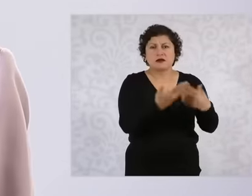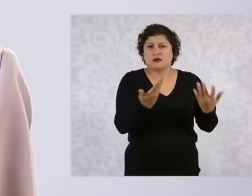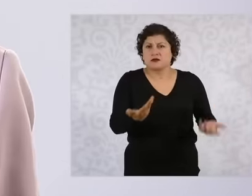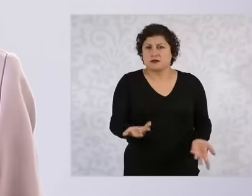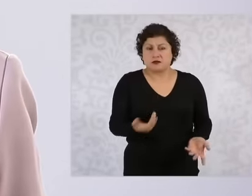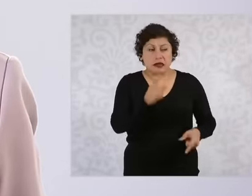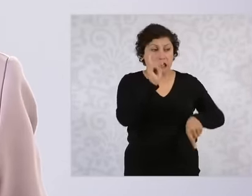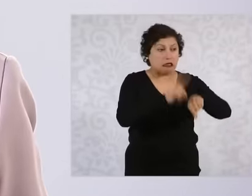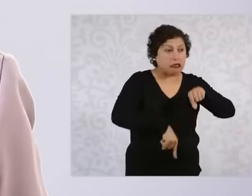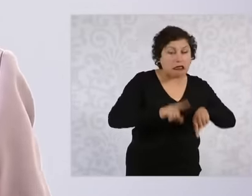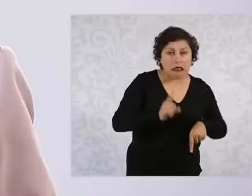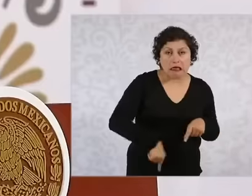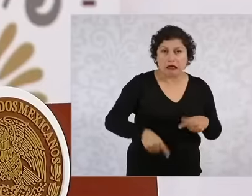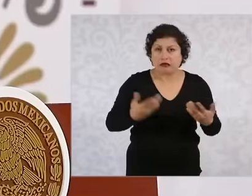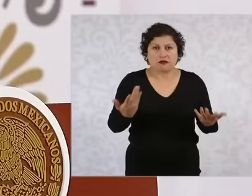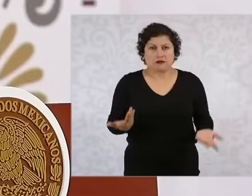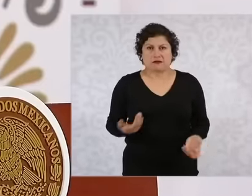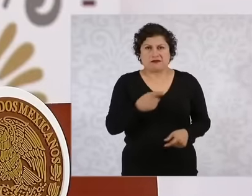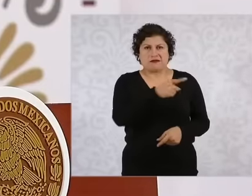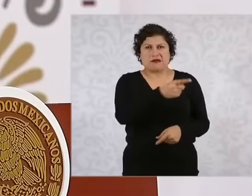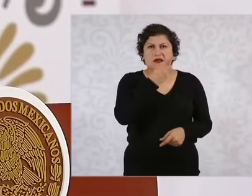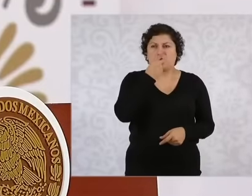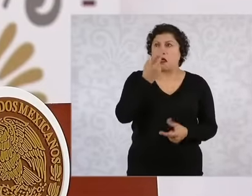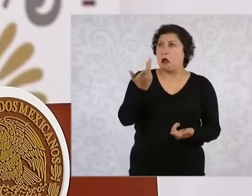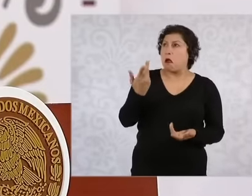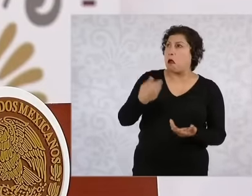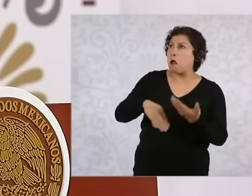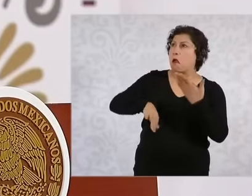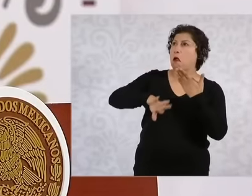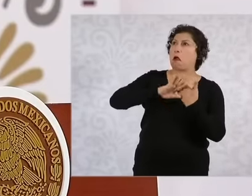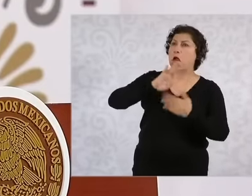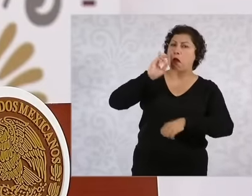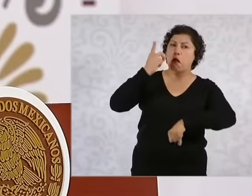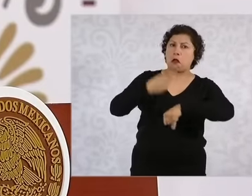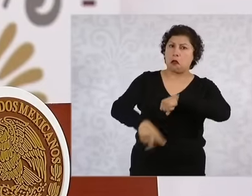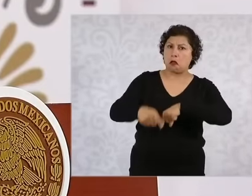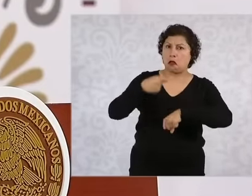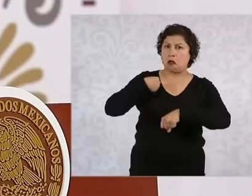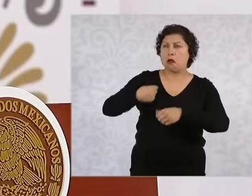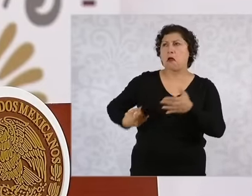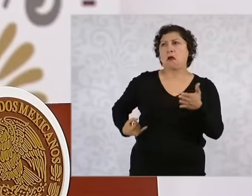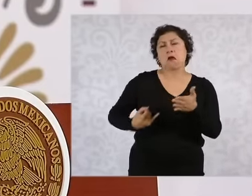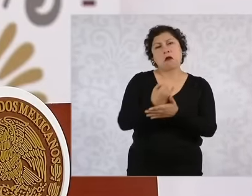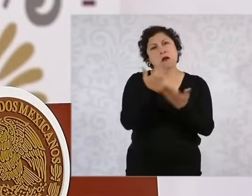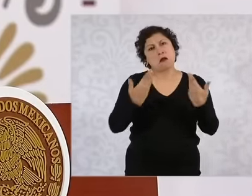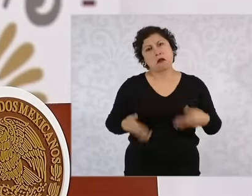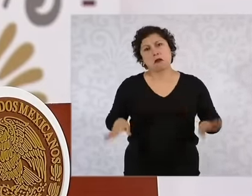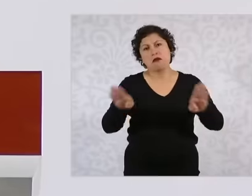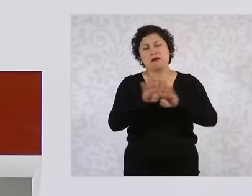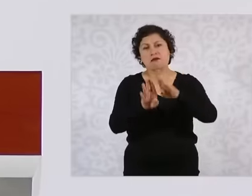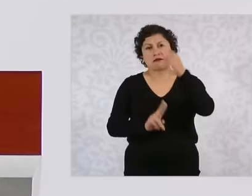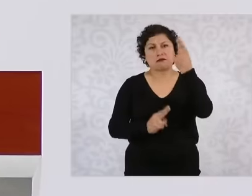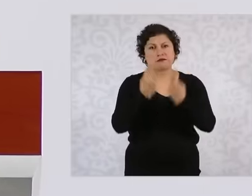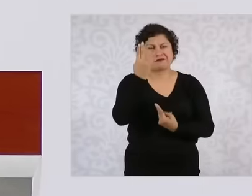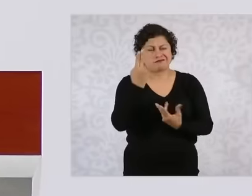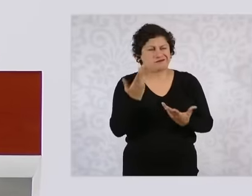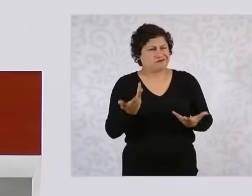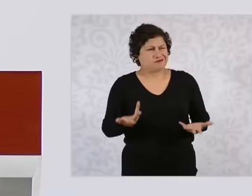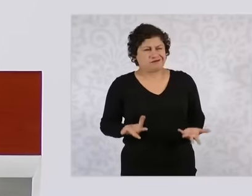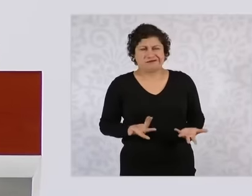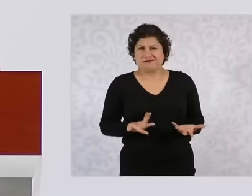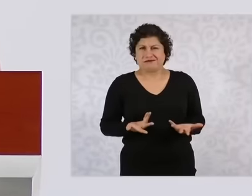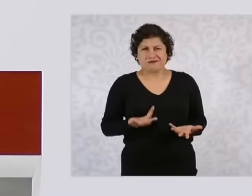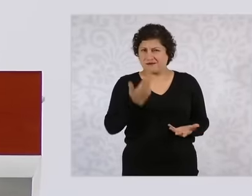there is no argument to say that any right is being taken away, some salary, some